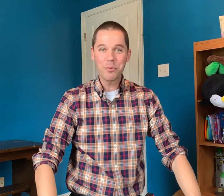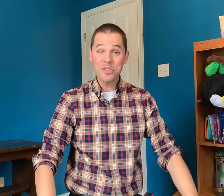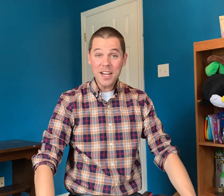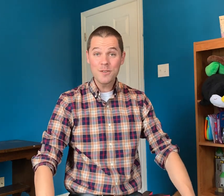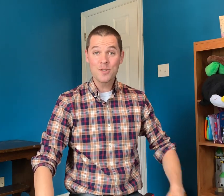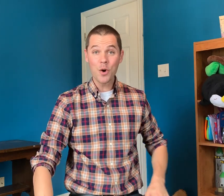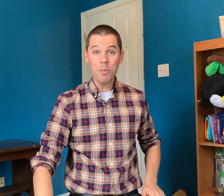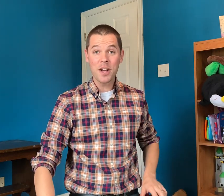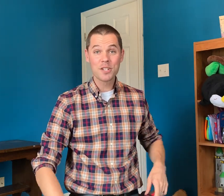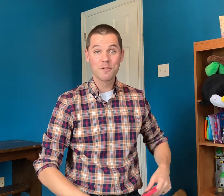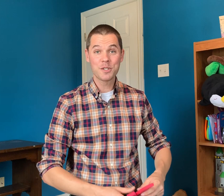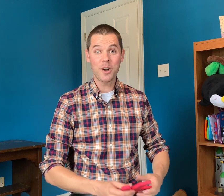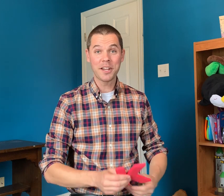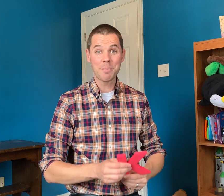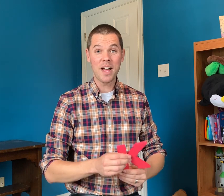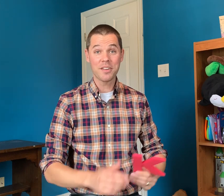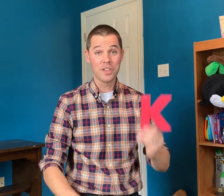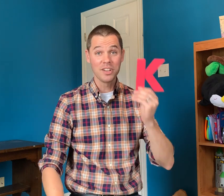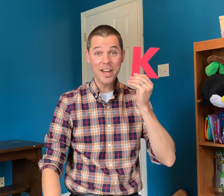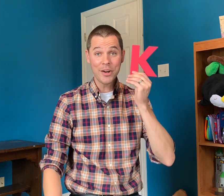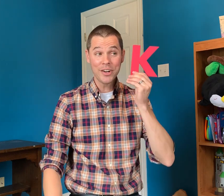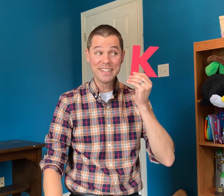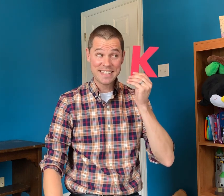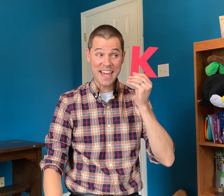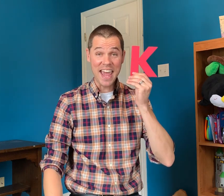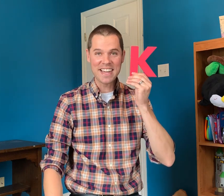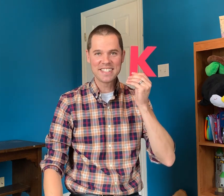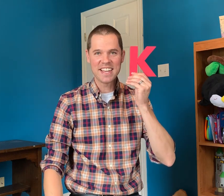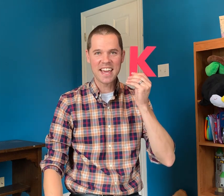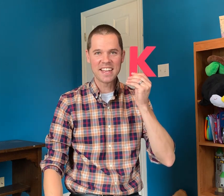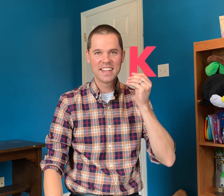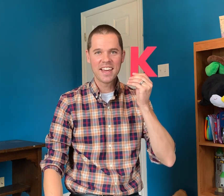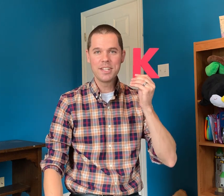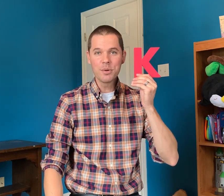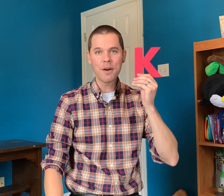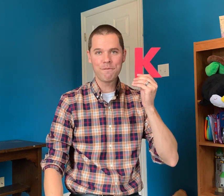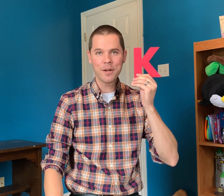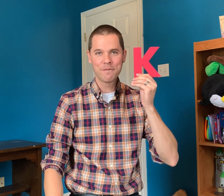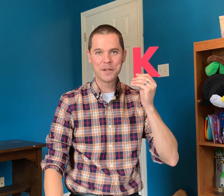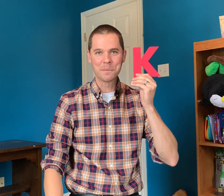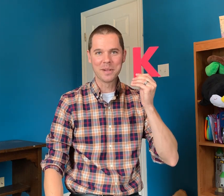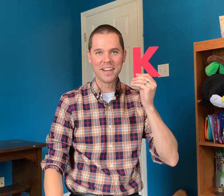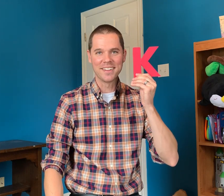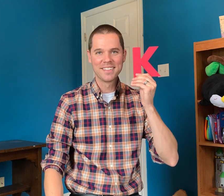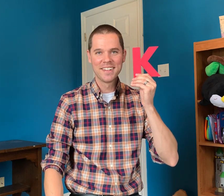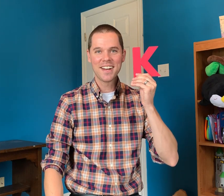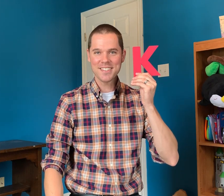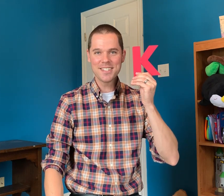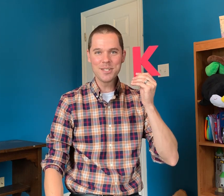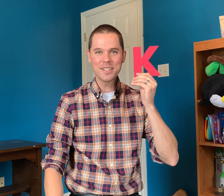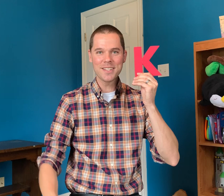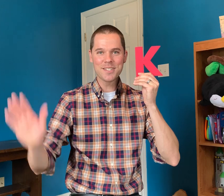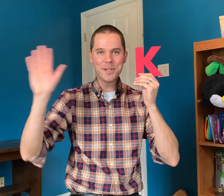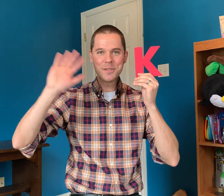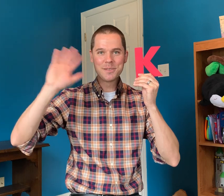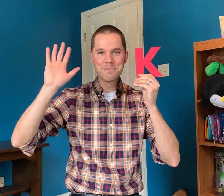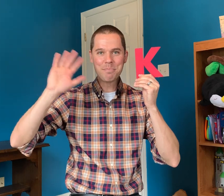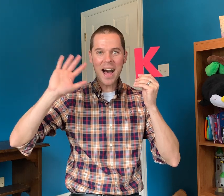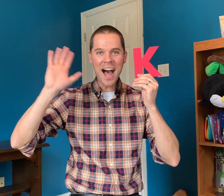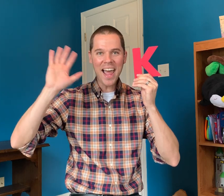Well thank you so much for talking about the letter K today and doing a fun fingerplay. I'll see you again soon! Bye!